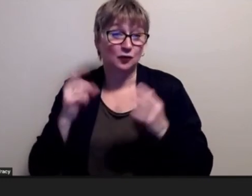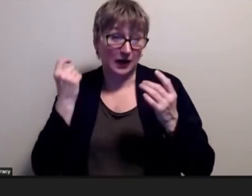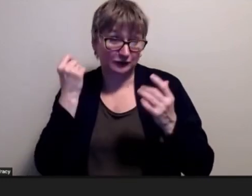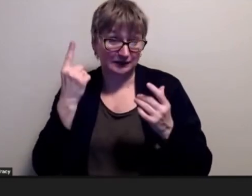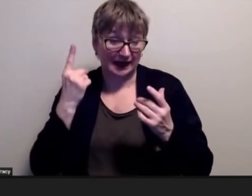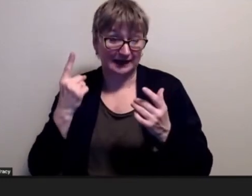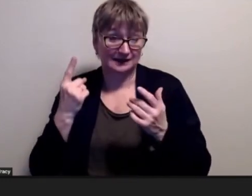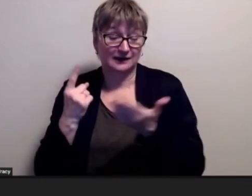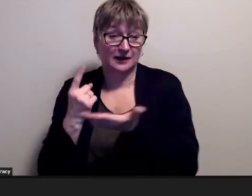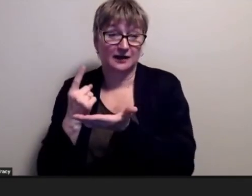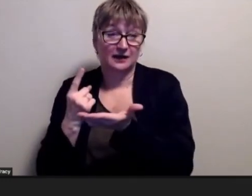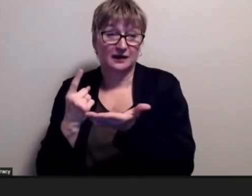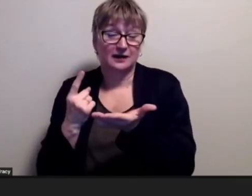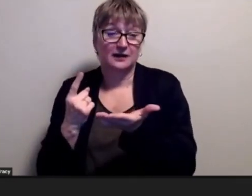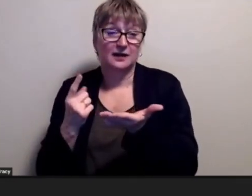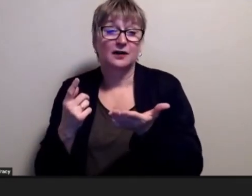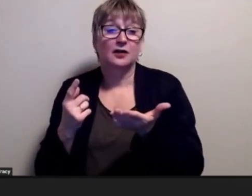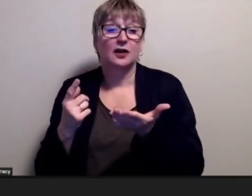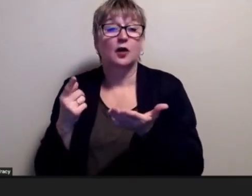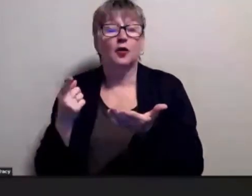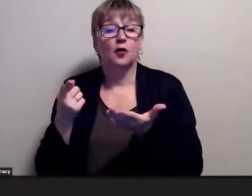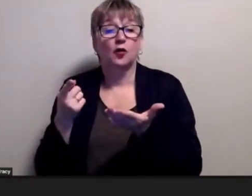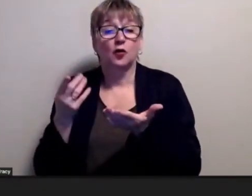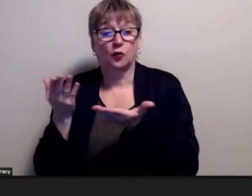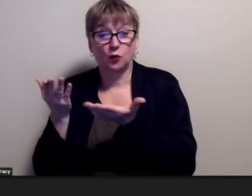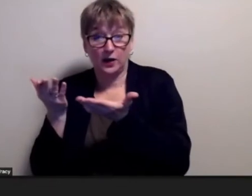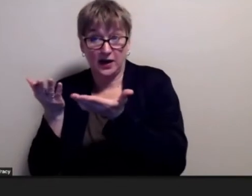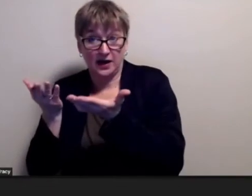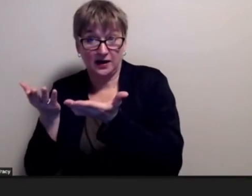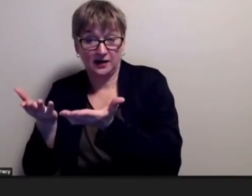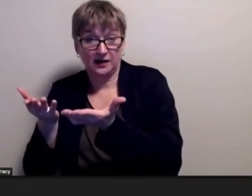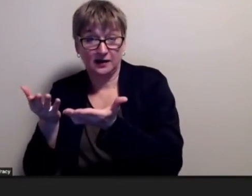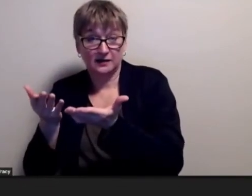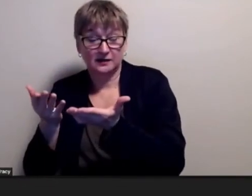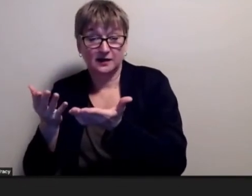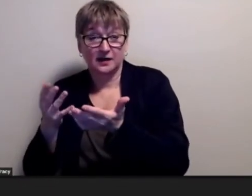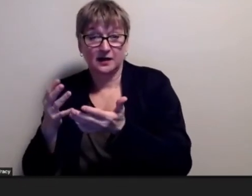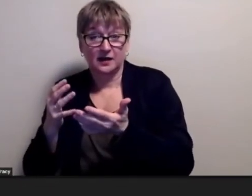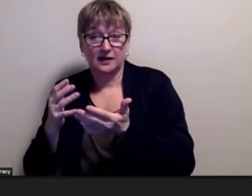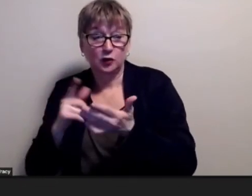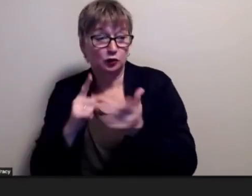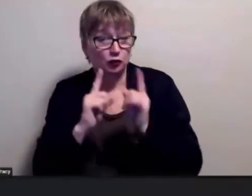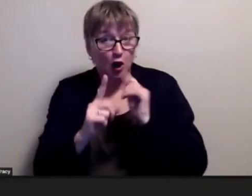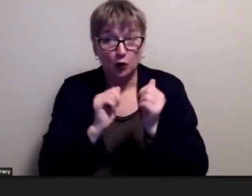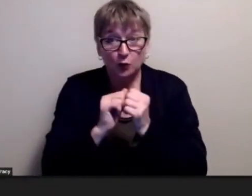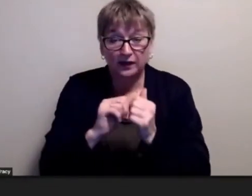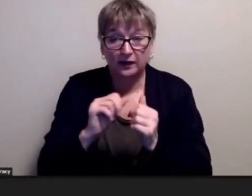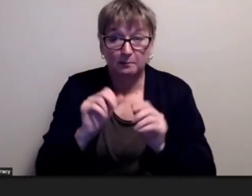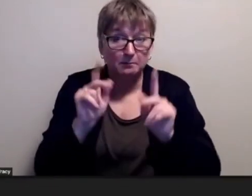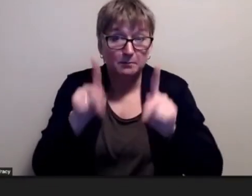when when they talk to someone with aspirin there's all kinds of judgments that get leveled